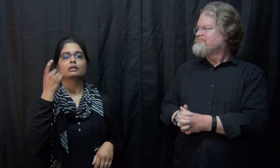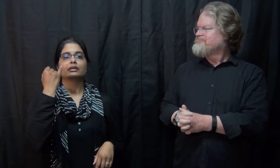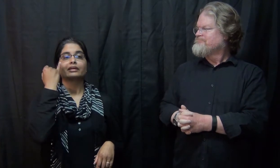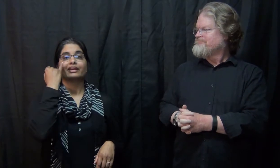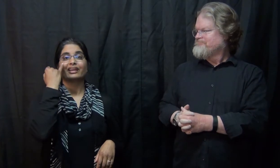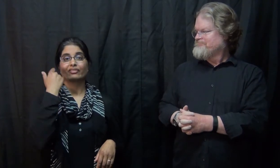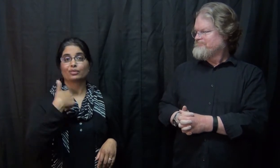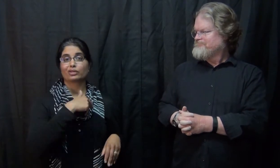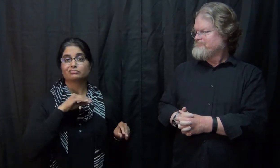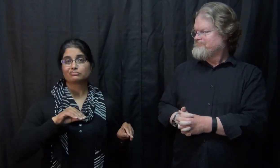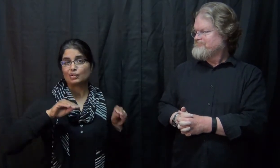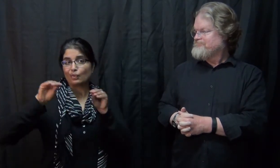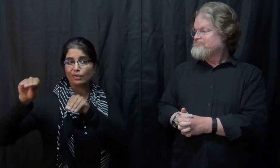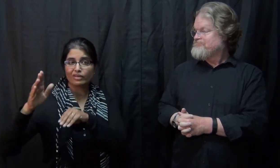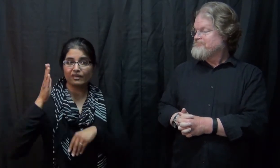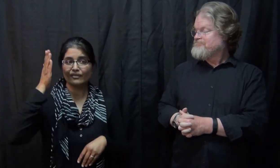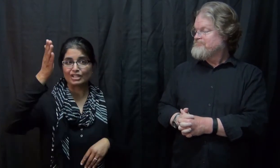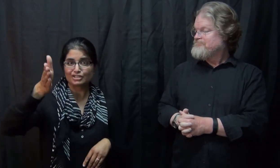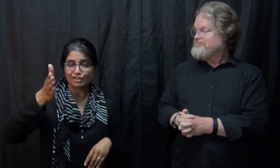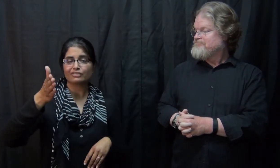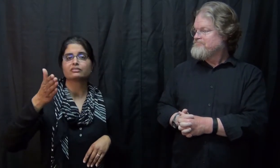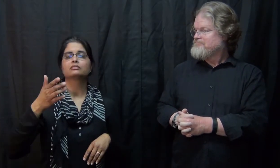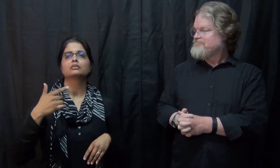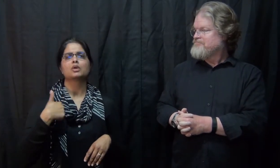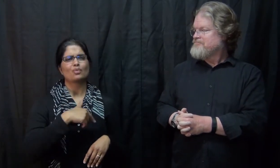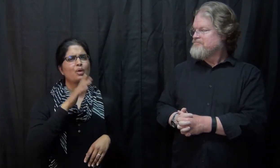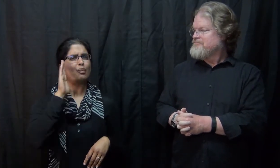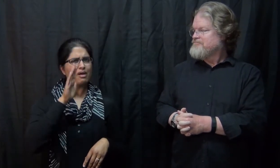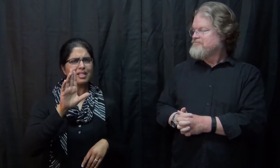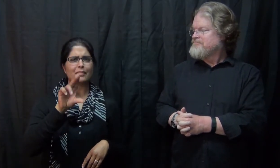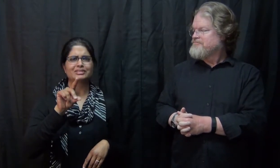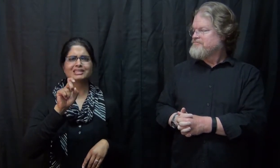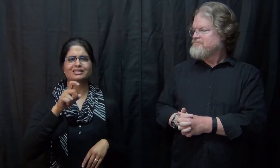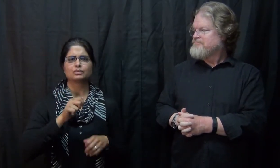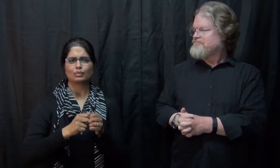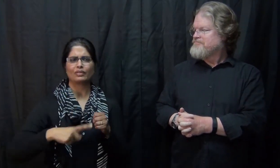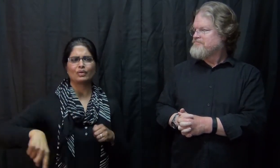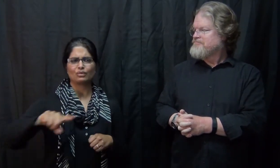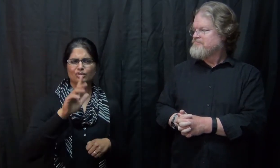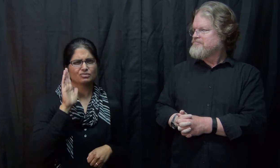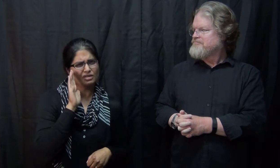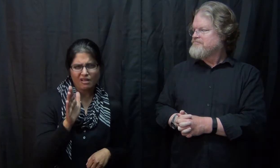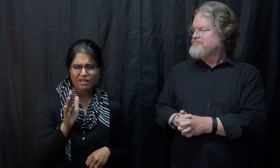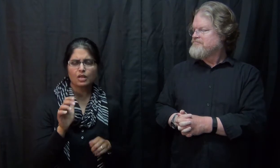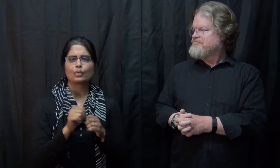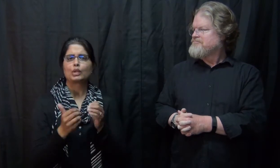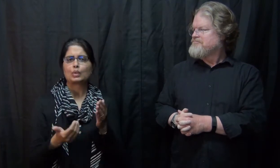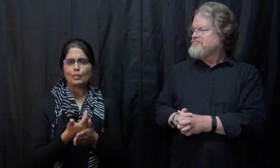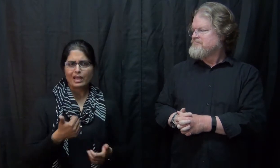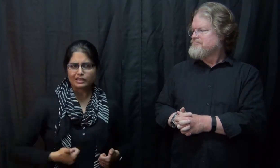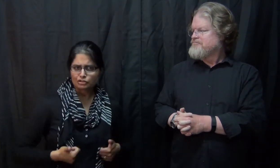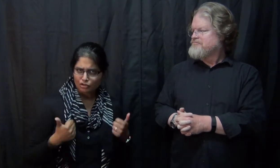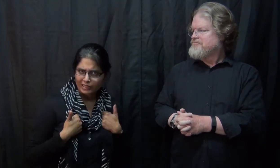If we happen to move to different office in the future, we will update with you with a new address for sure.